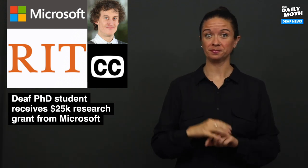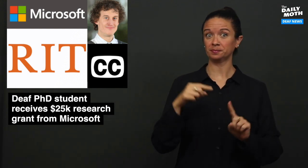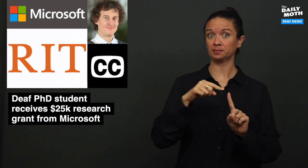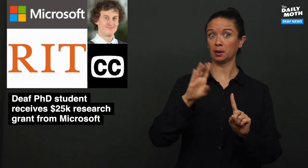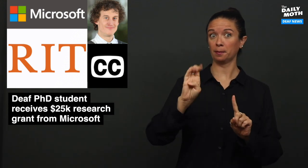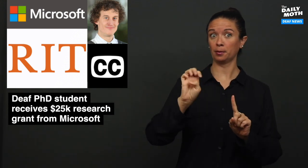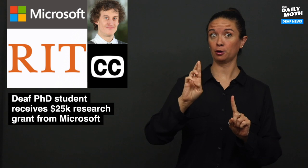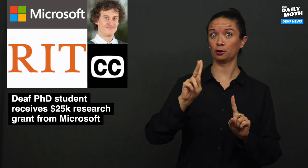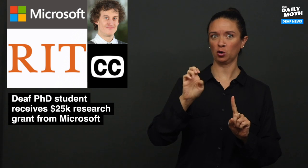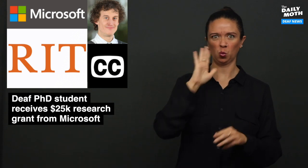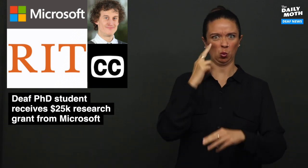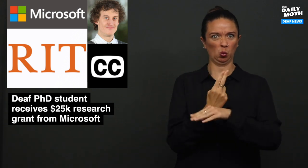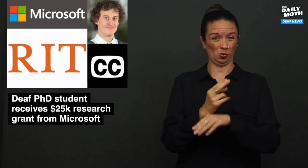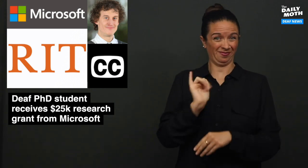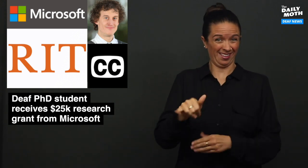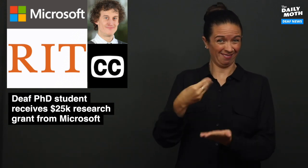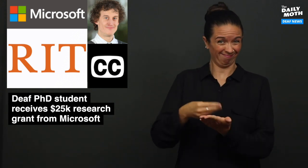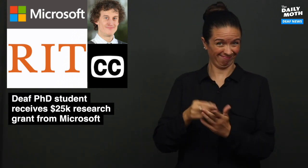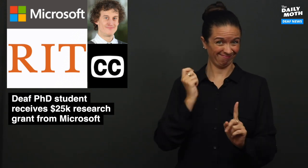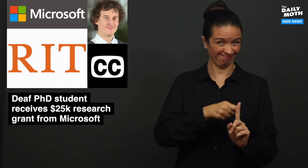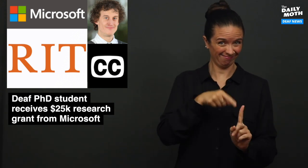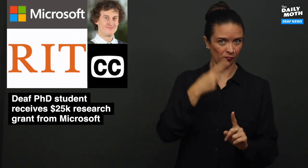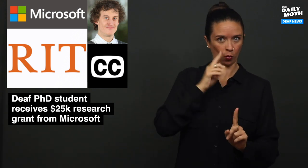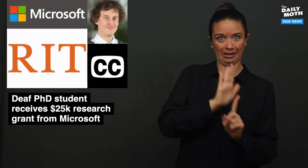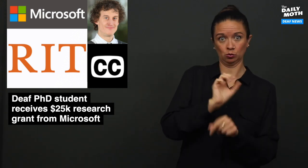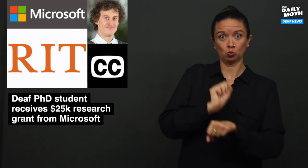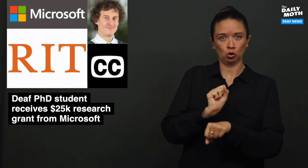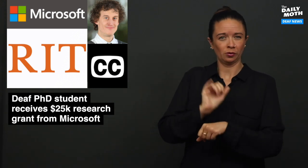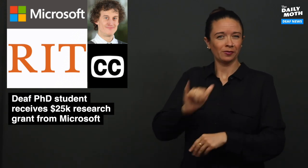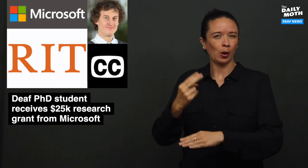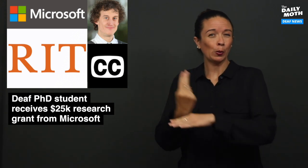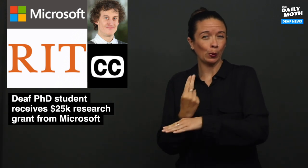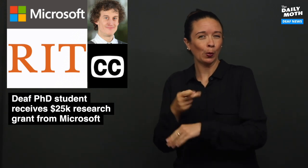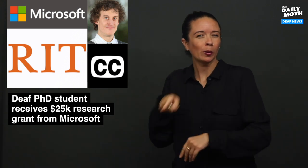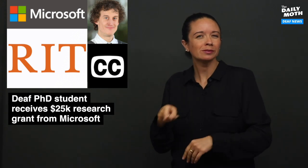Berke will be using this grant for his work that uses